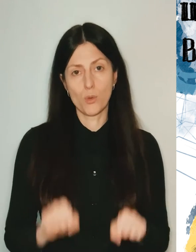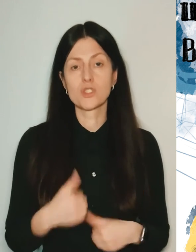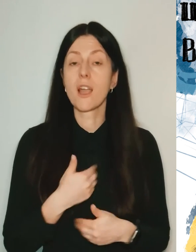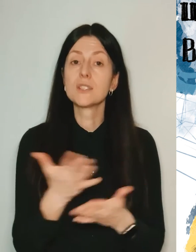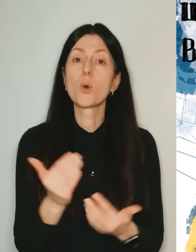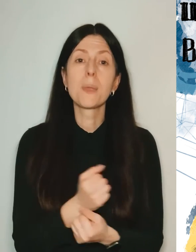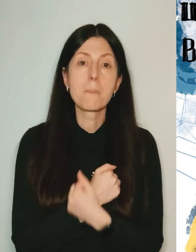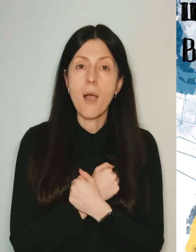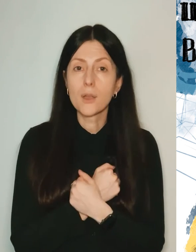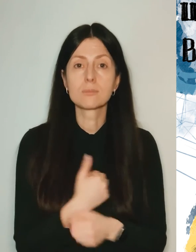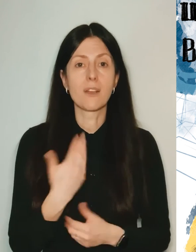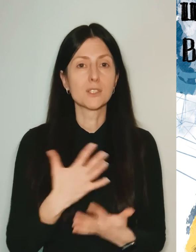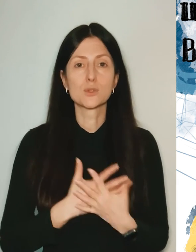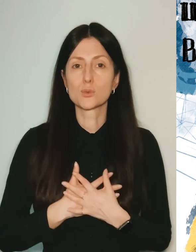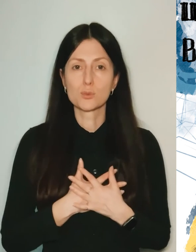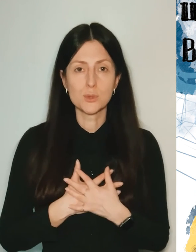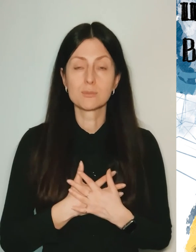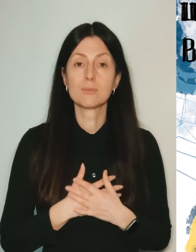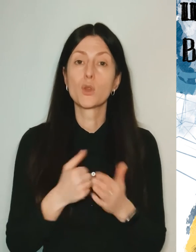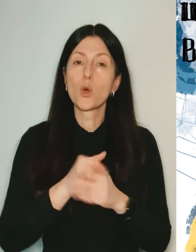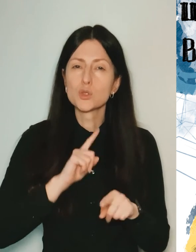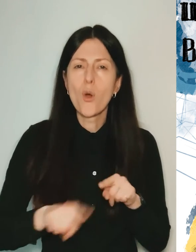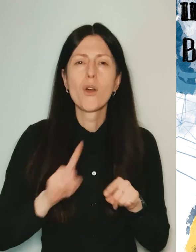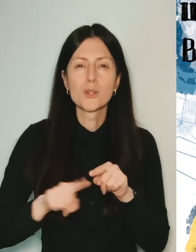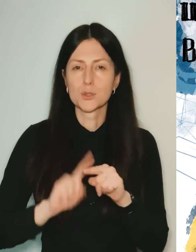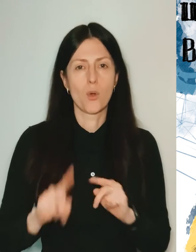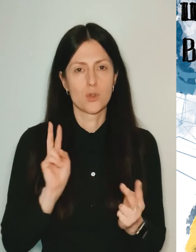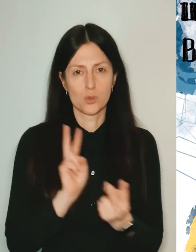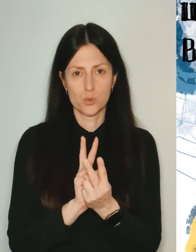I hug you, I love you, see you soon.